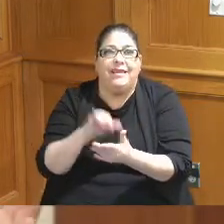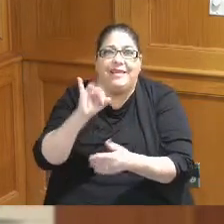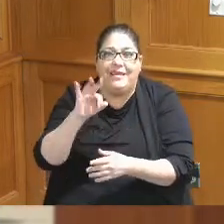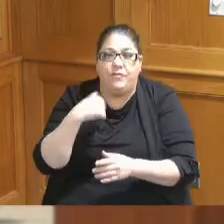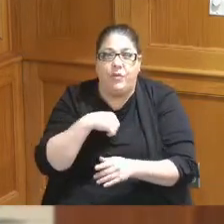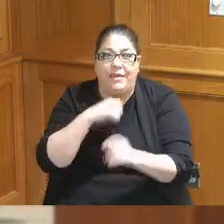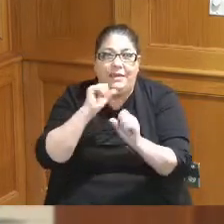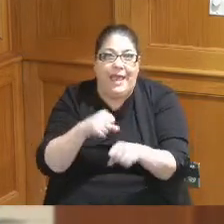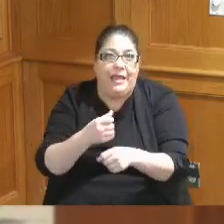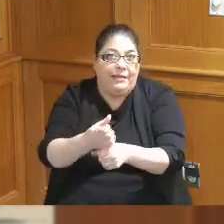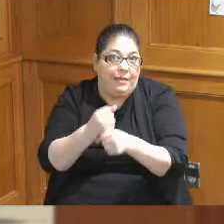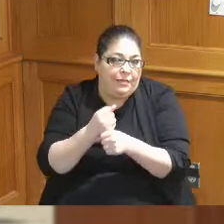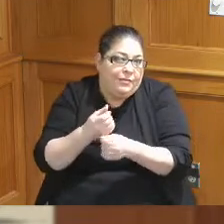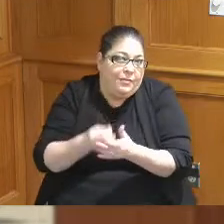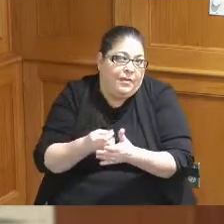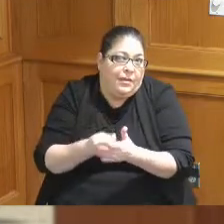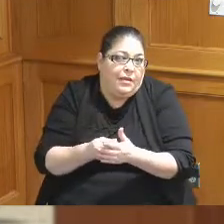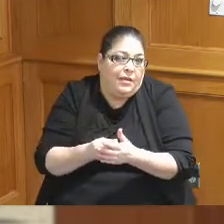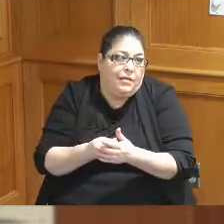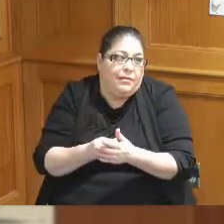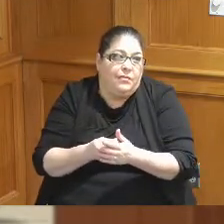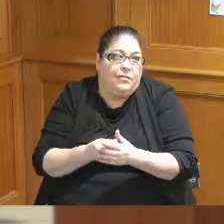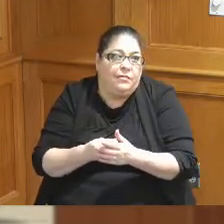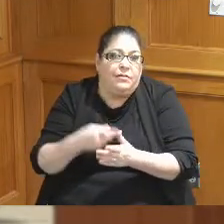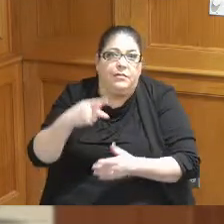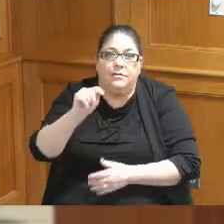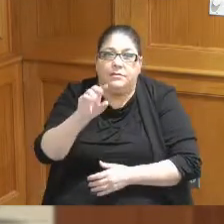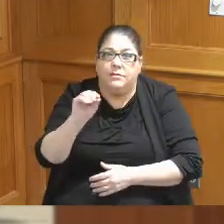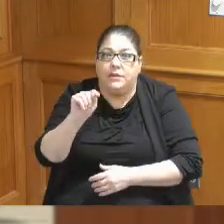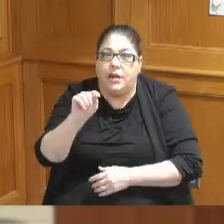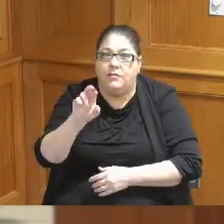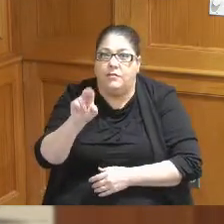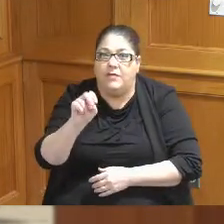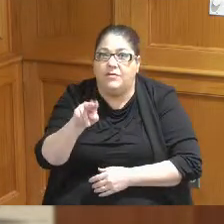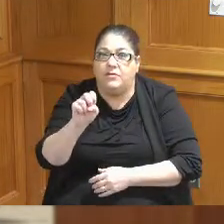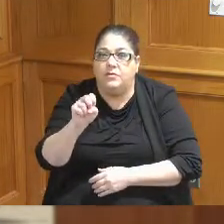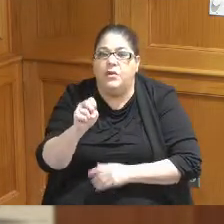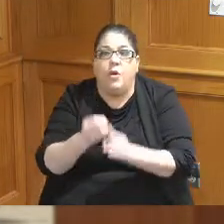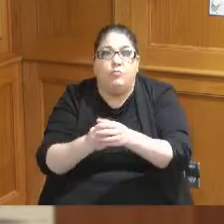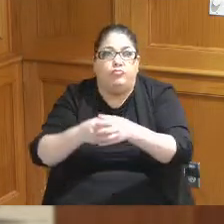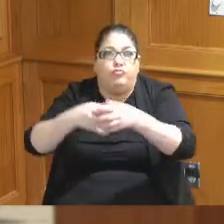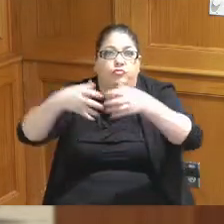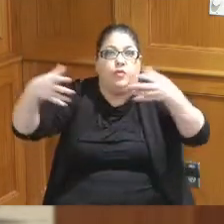to you know if if our pot revenues start to grow again that we could seamlessly do this and you